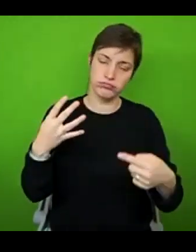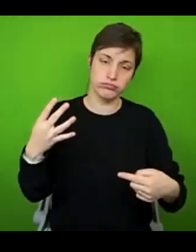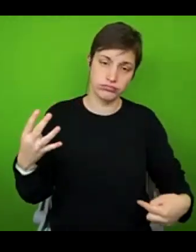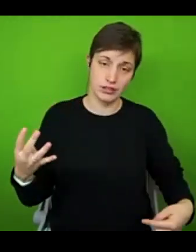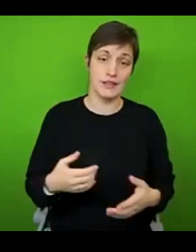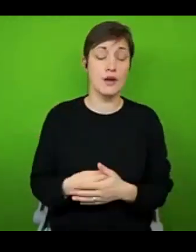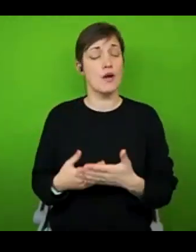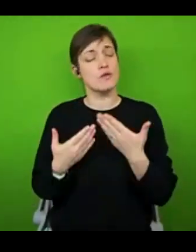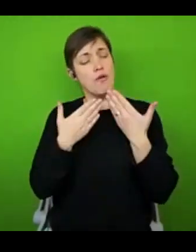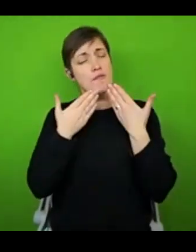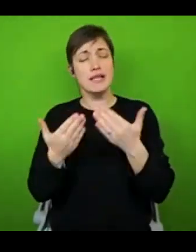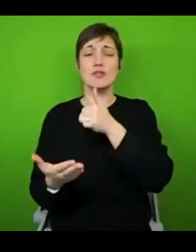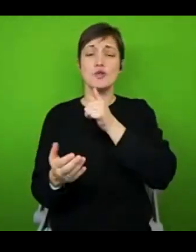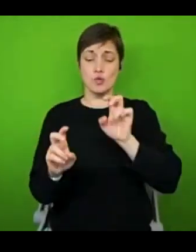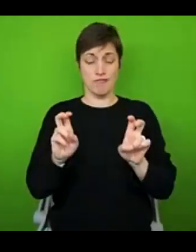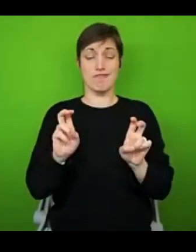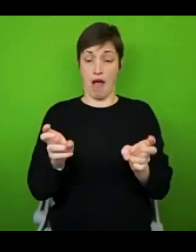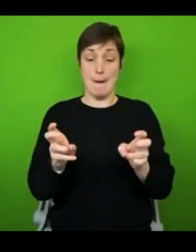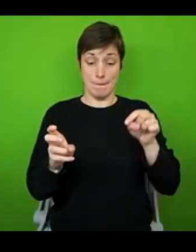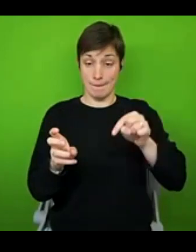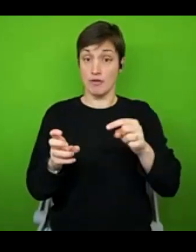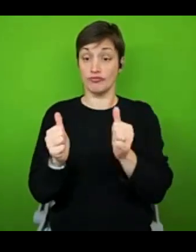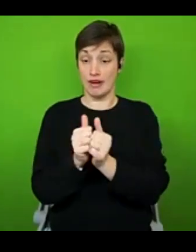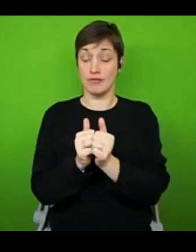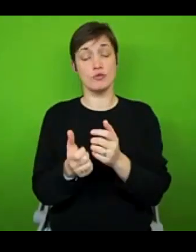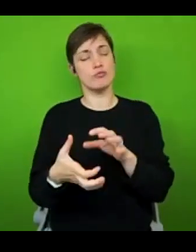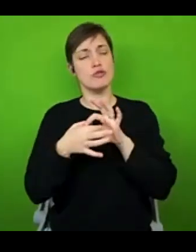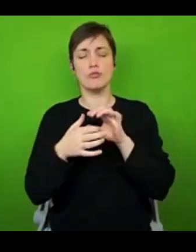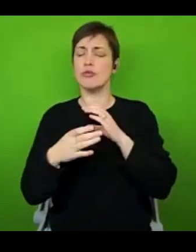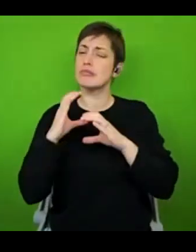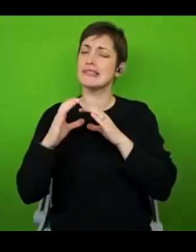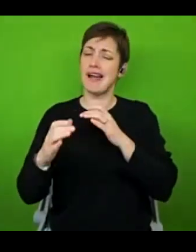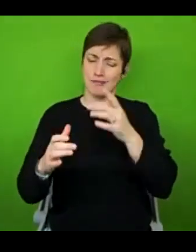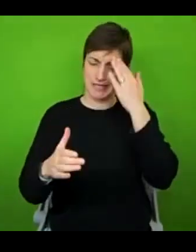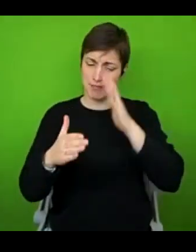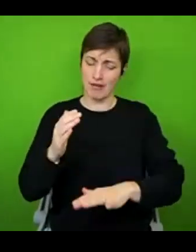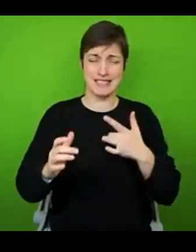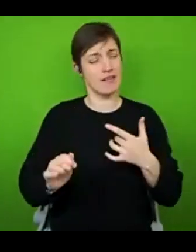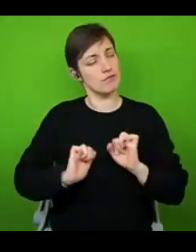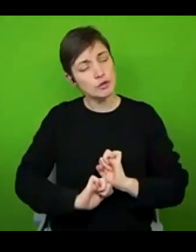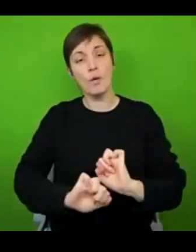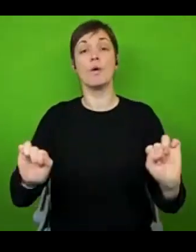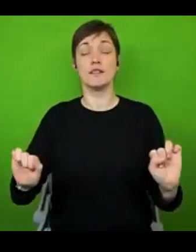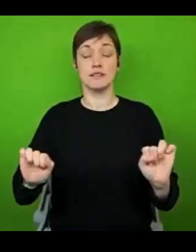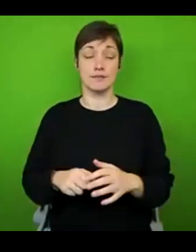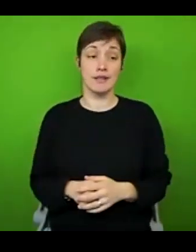terms to help communicate your lived experiences going forward. I can only speak from personal experience. But I